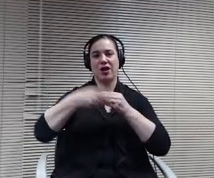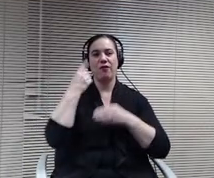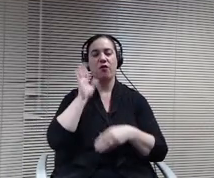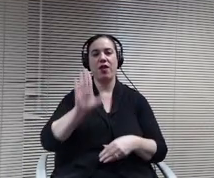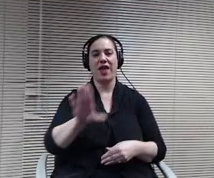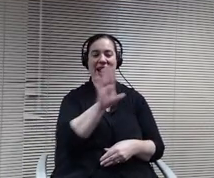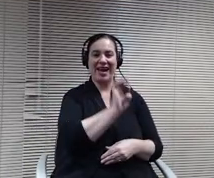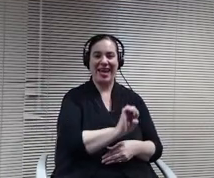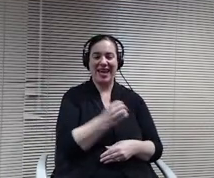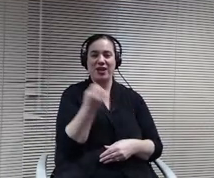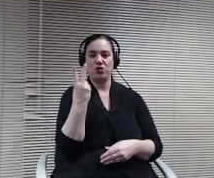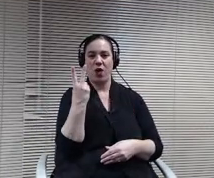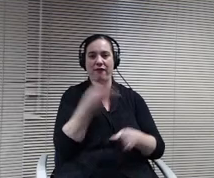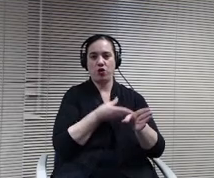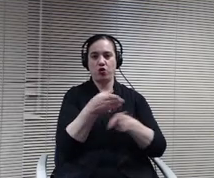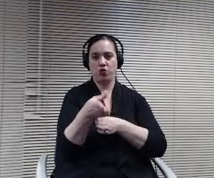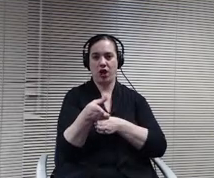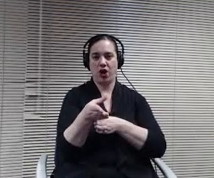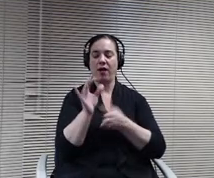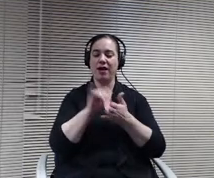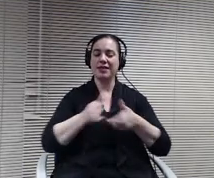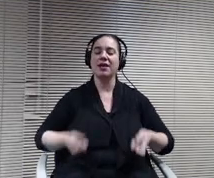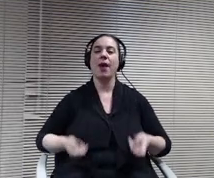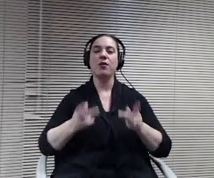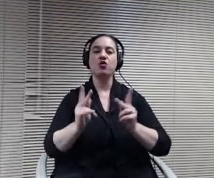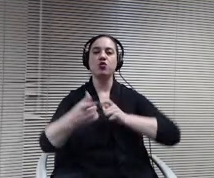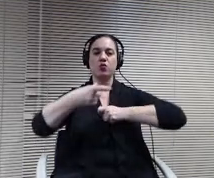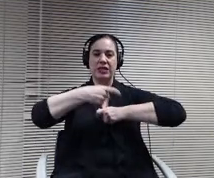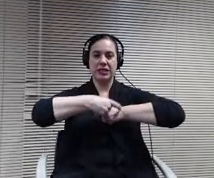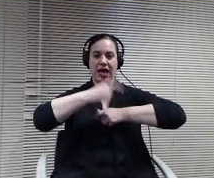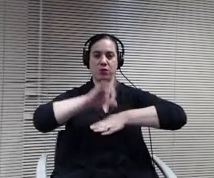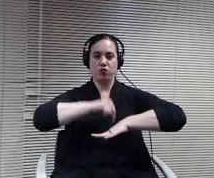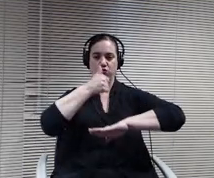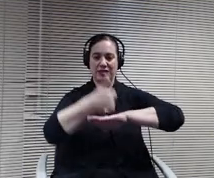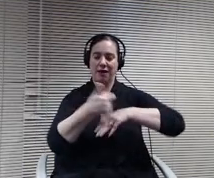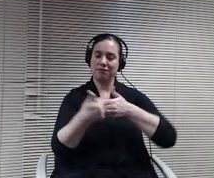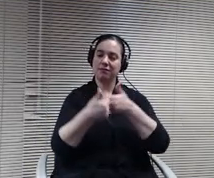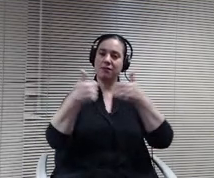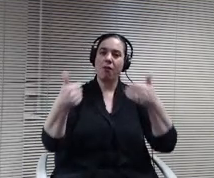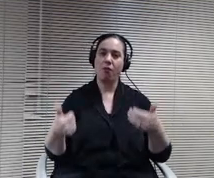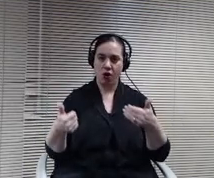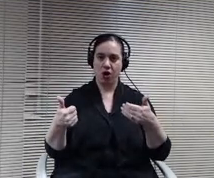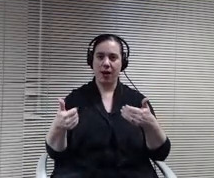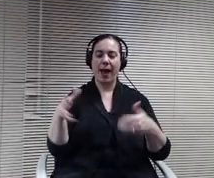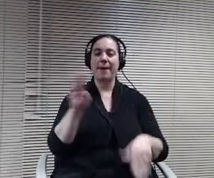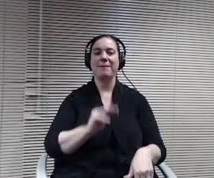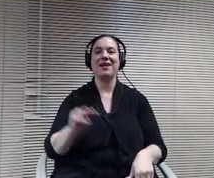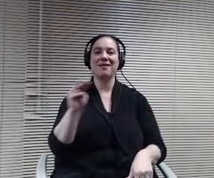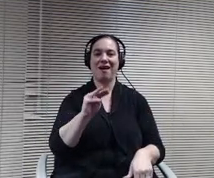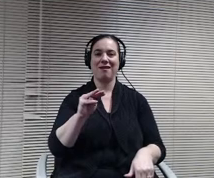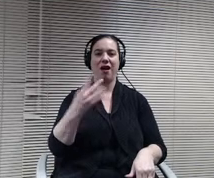It is an opportune time to set ourselves apart as Minne Tonka does in all areas and build an outstanding transition program